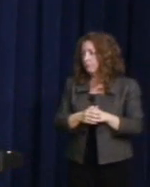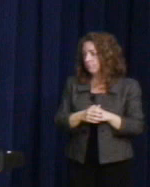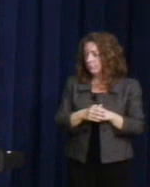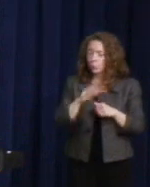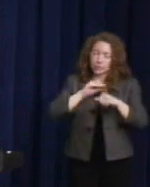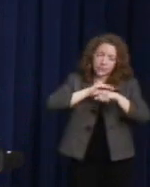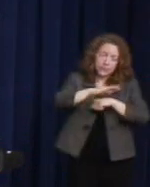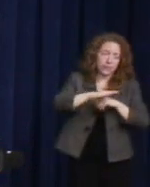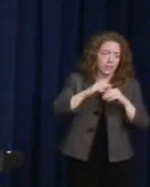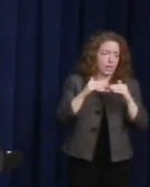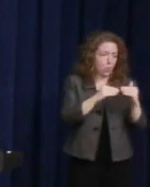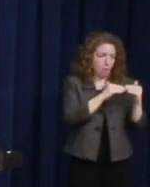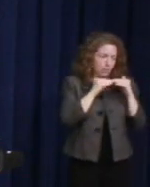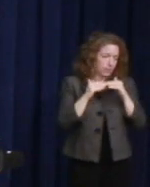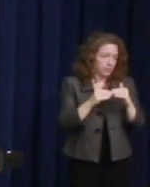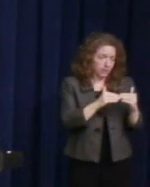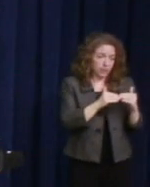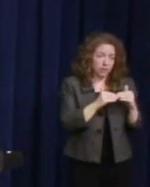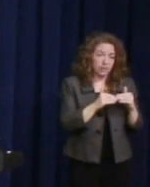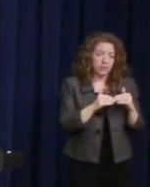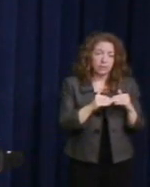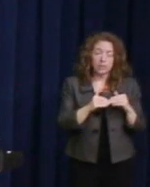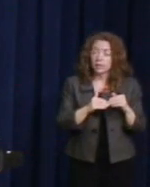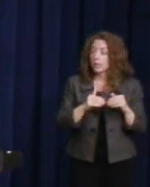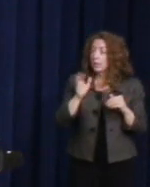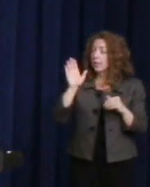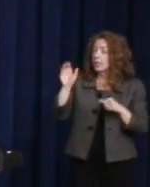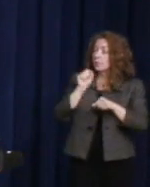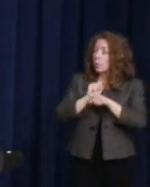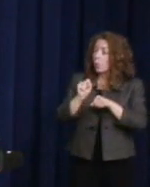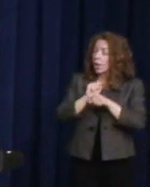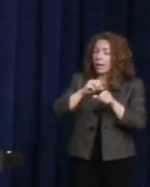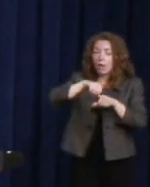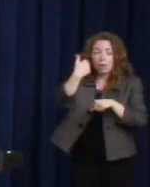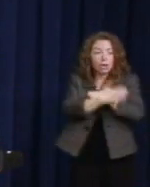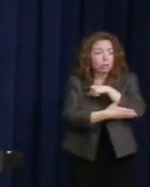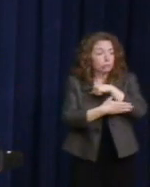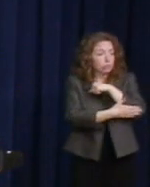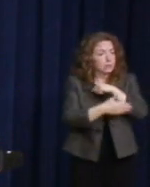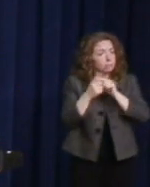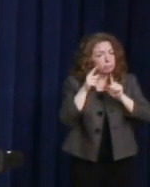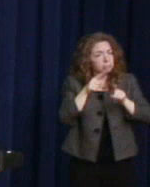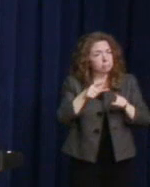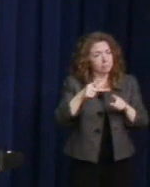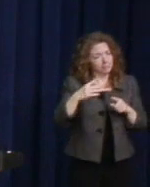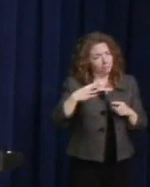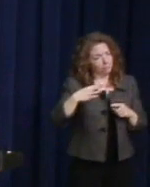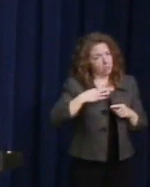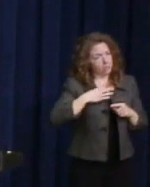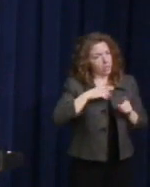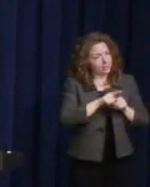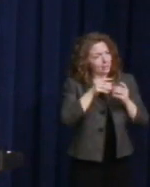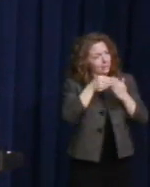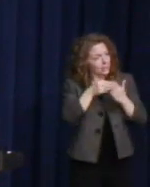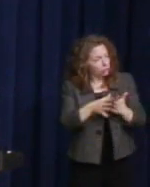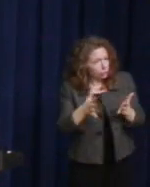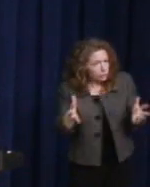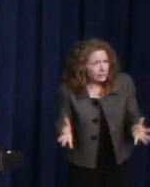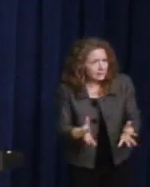His tireless work overseas as a volunteer leader inspires hope in communities that have little hope.